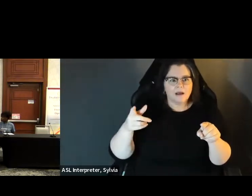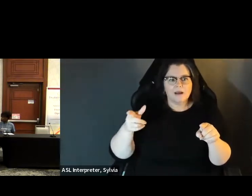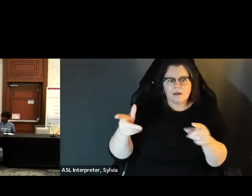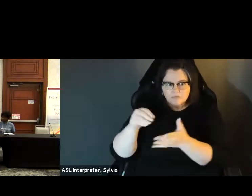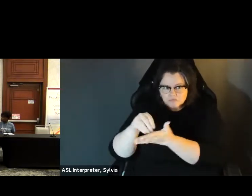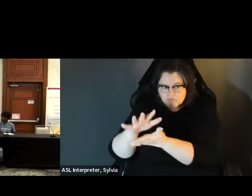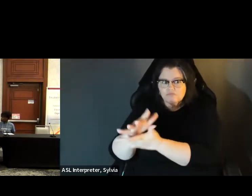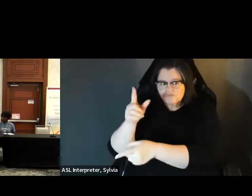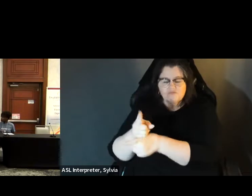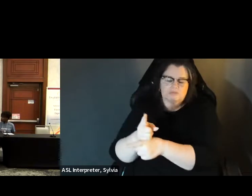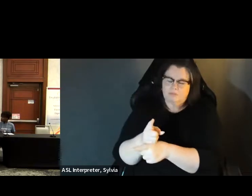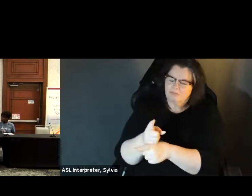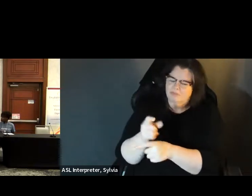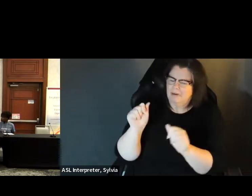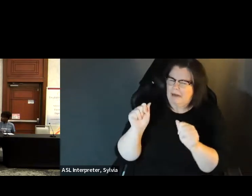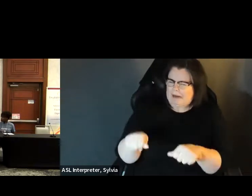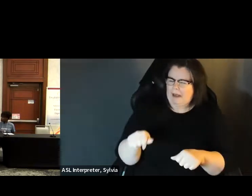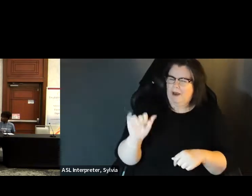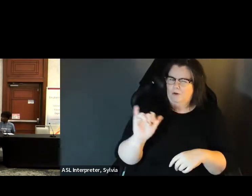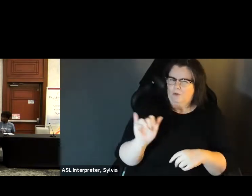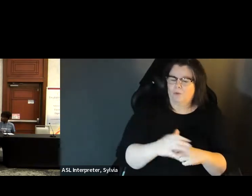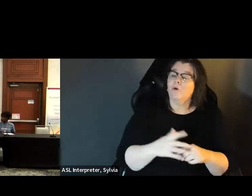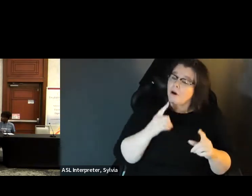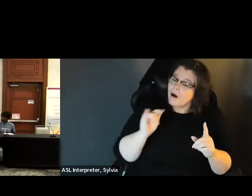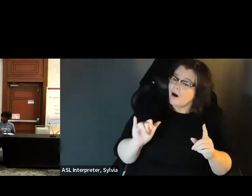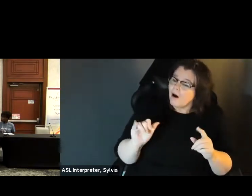Your signature, whatever, too. » Great, thank you so much. And now we're going to check